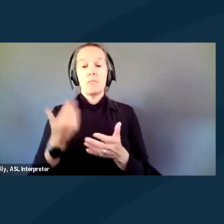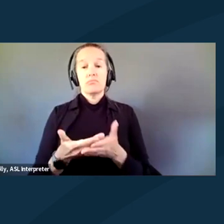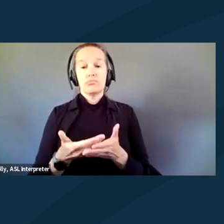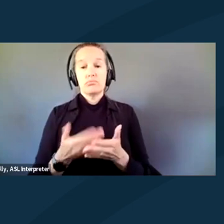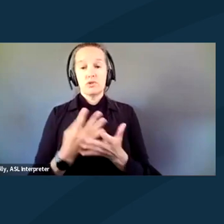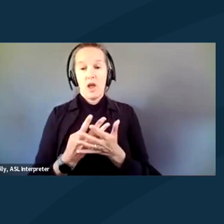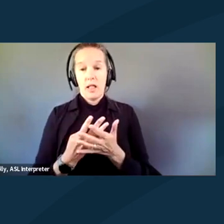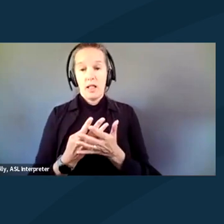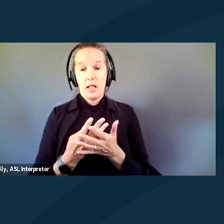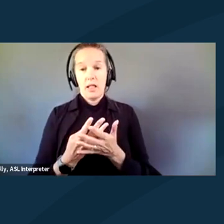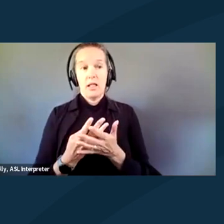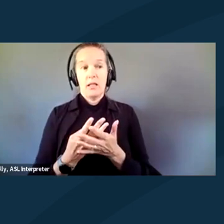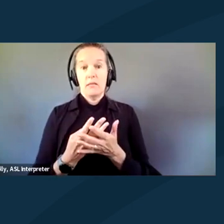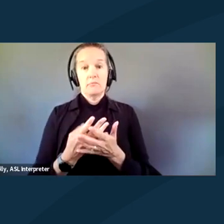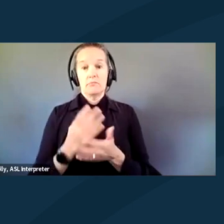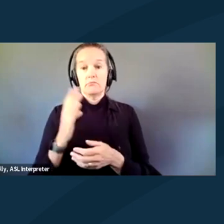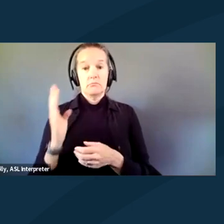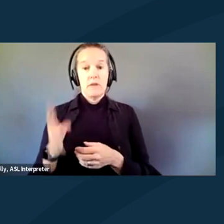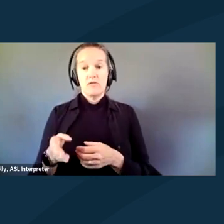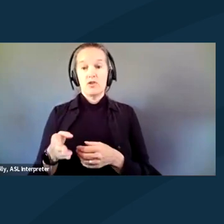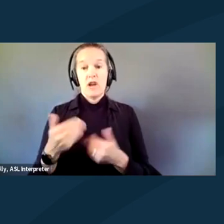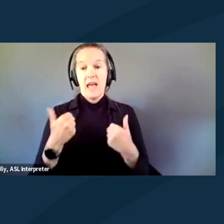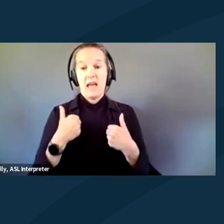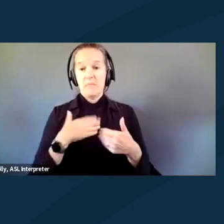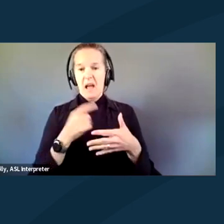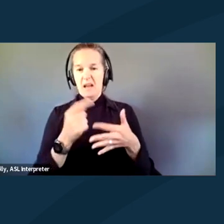Never got my other needs. I get cold easy.